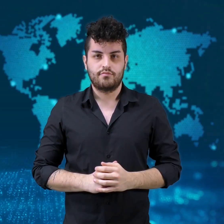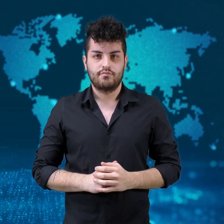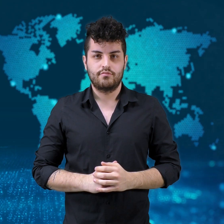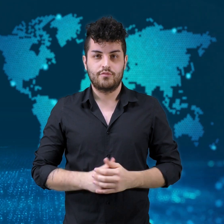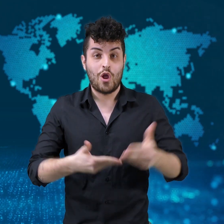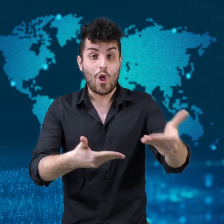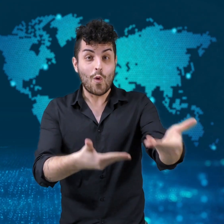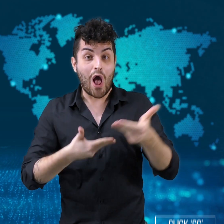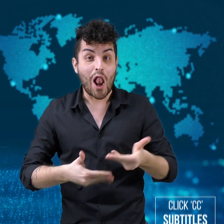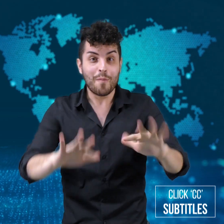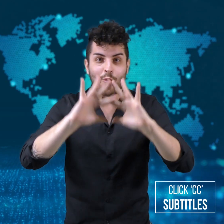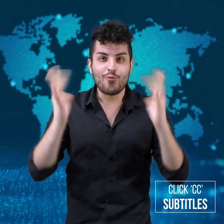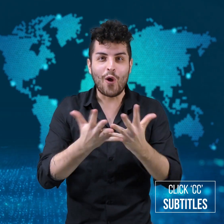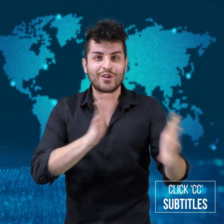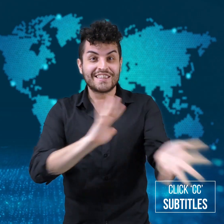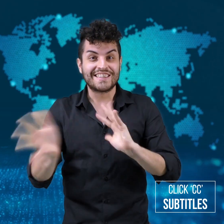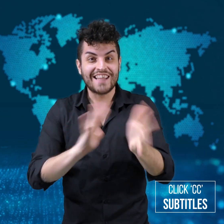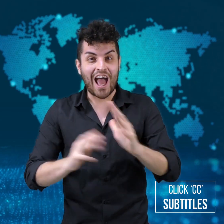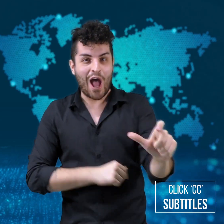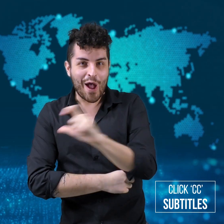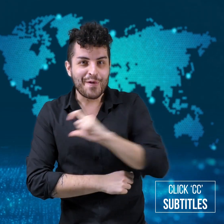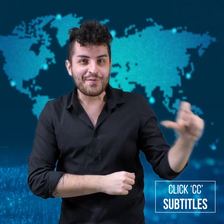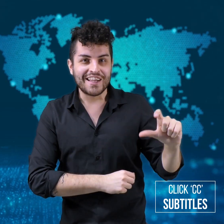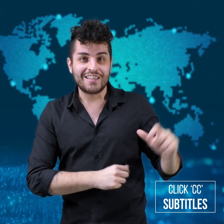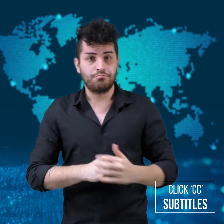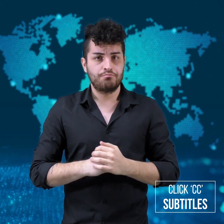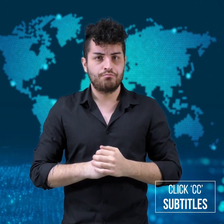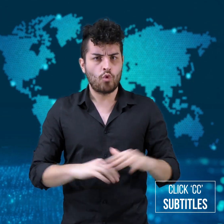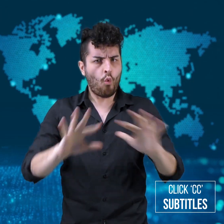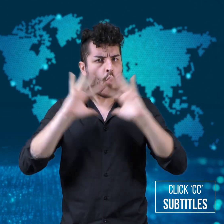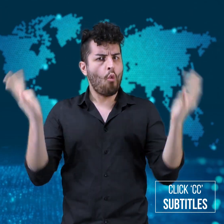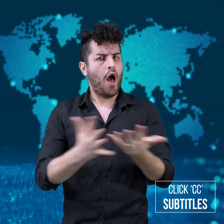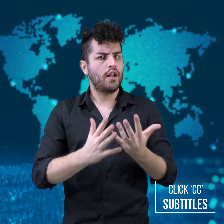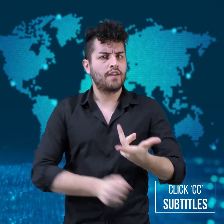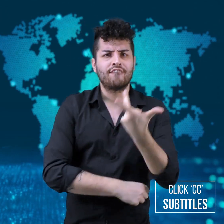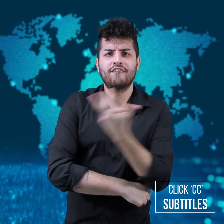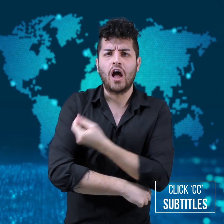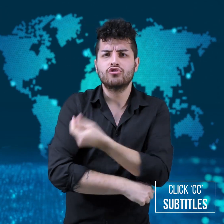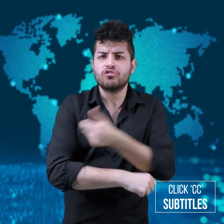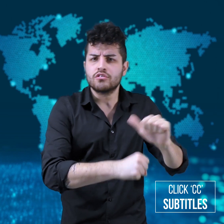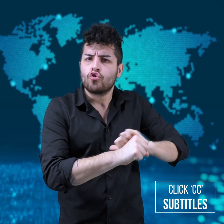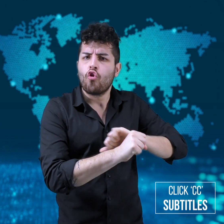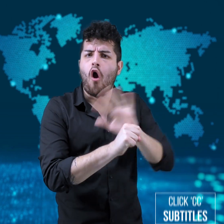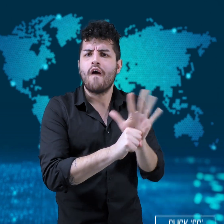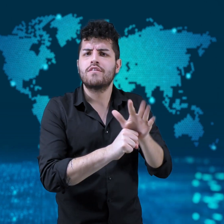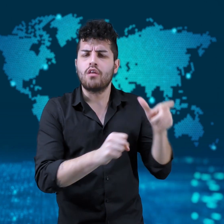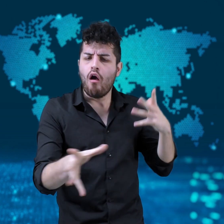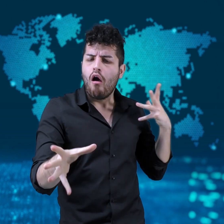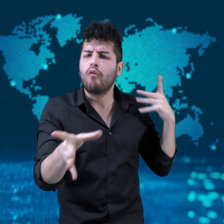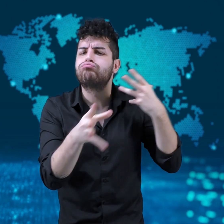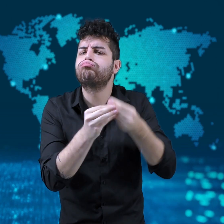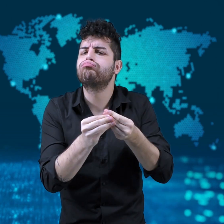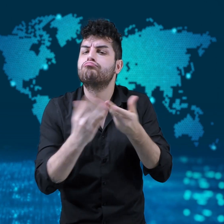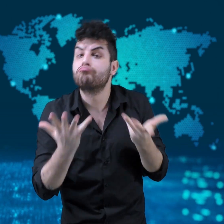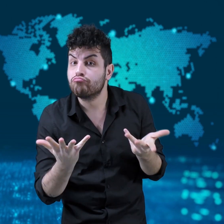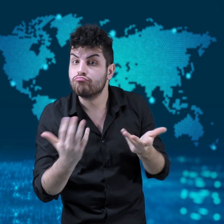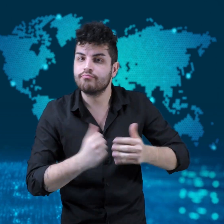Welcome to WorldSign Week! COVID-19 vaccine updates.